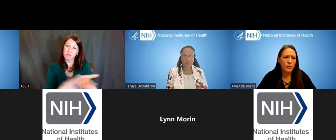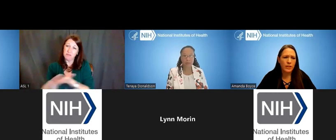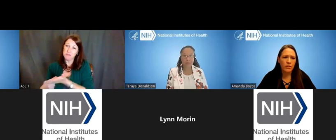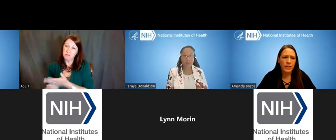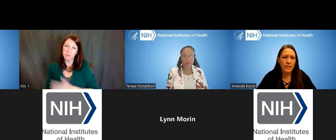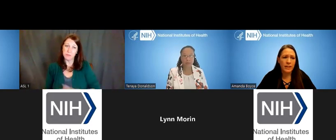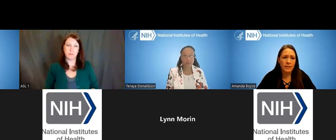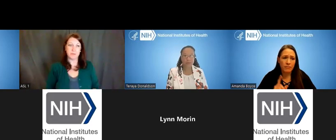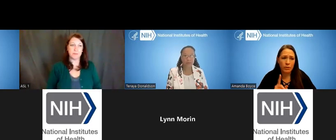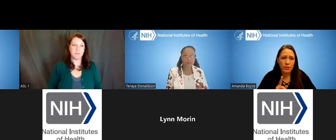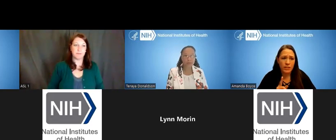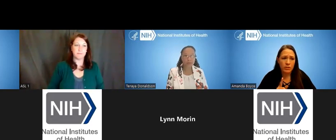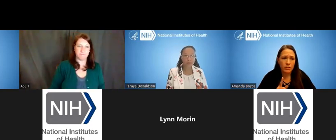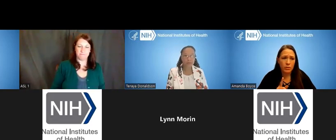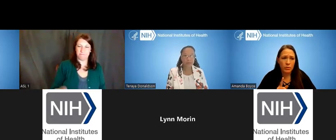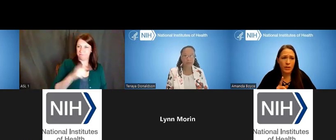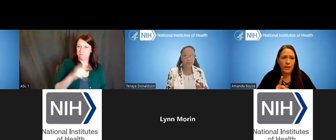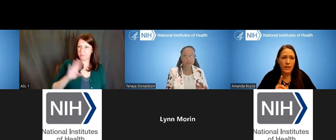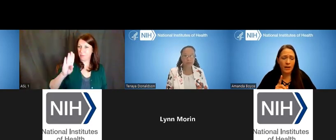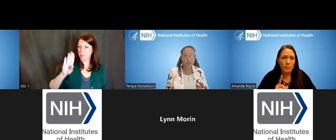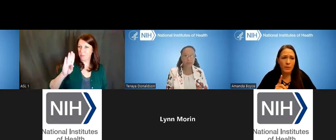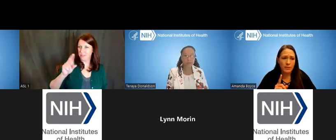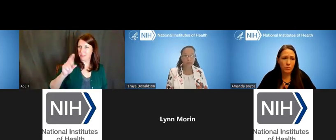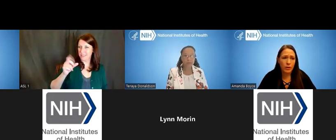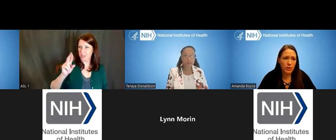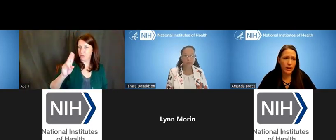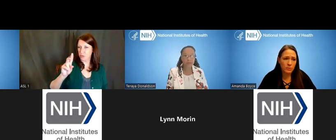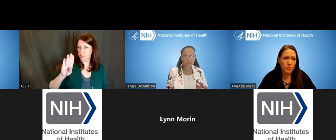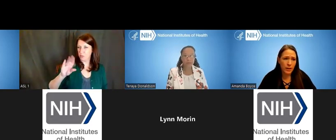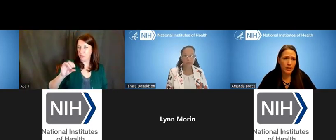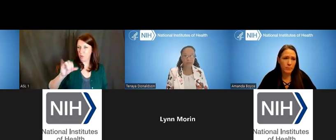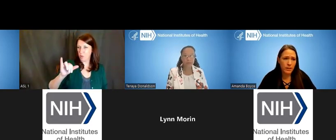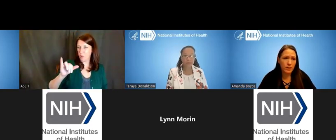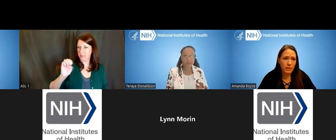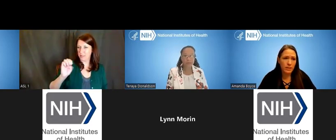to reiterate, I think the first thing you do is run your names through Matchmaker